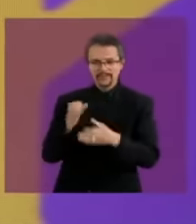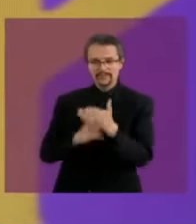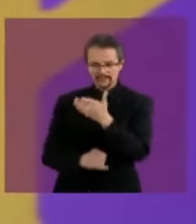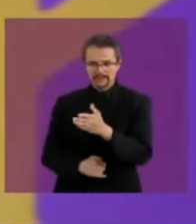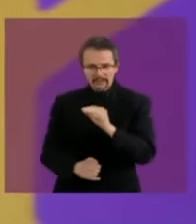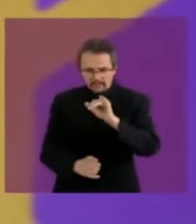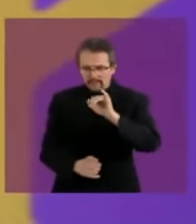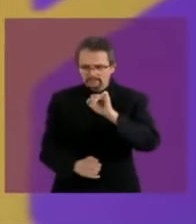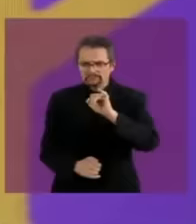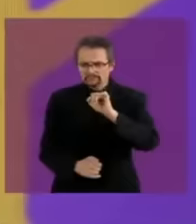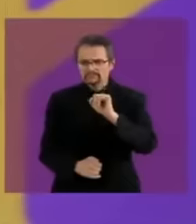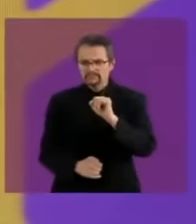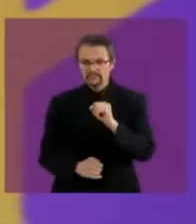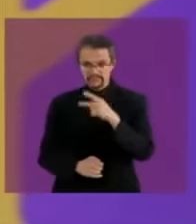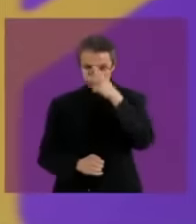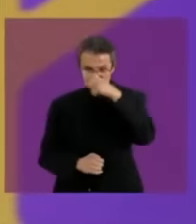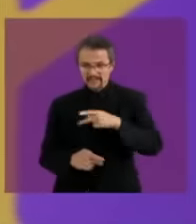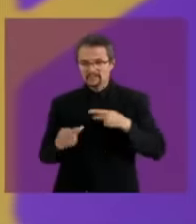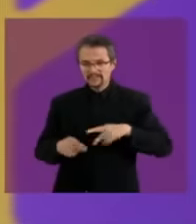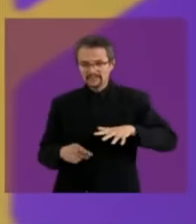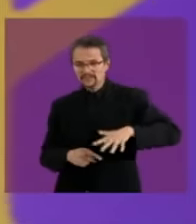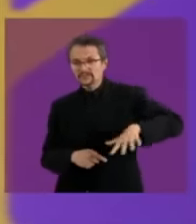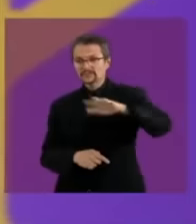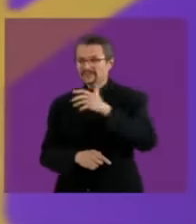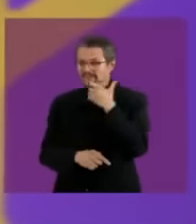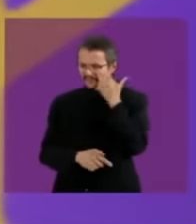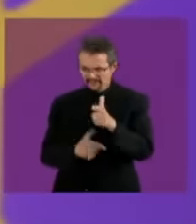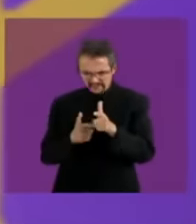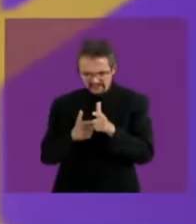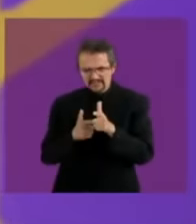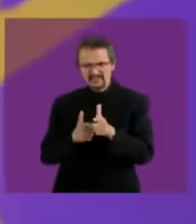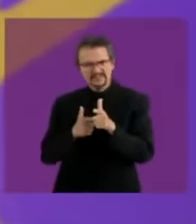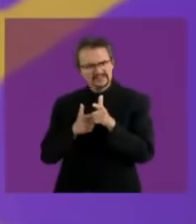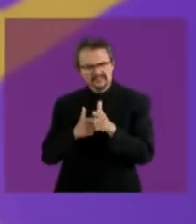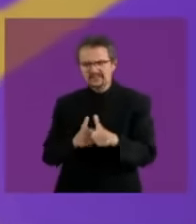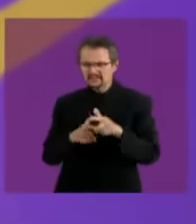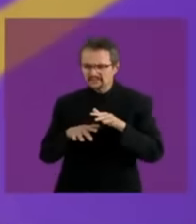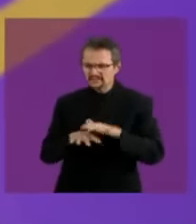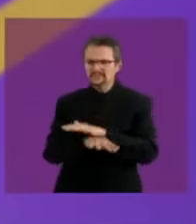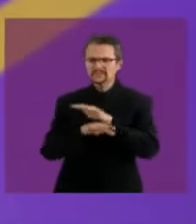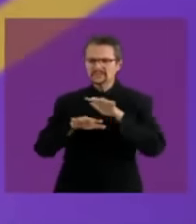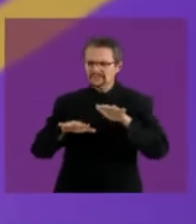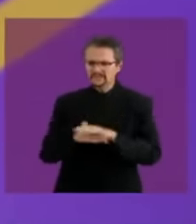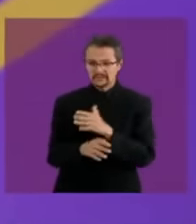of Mexico want us to continue advancing with the transformation today we have a model that is